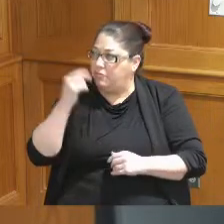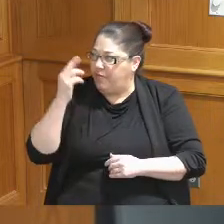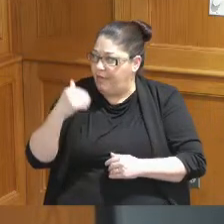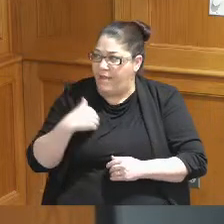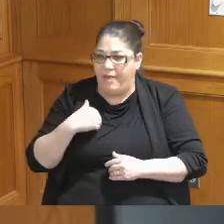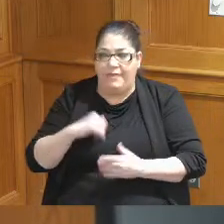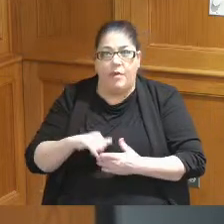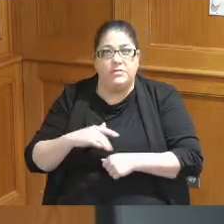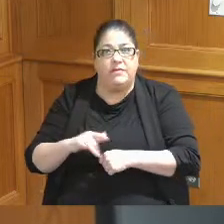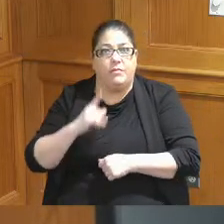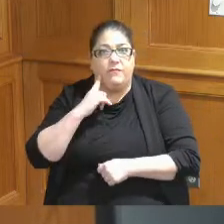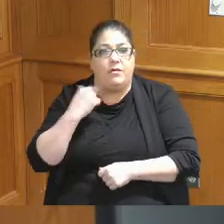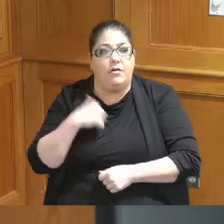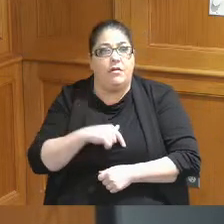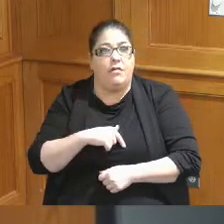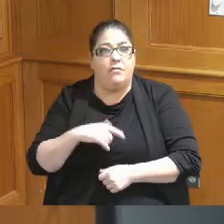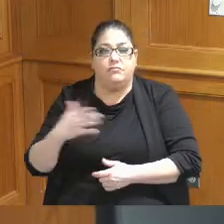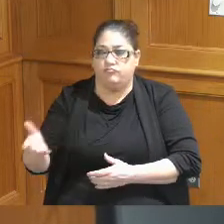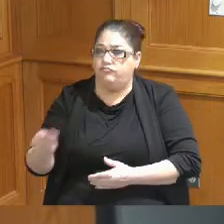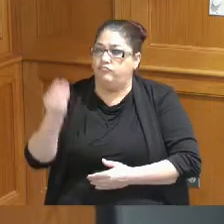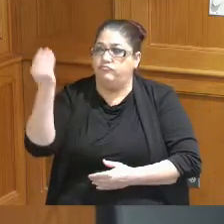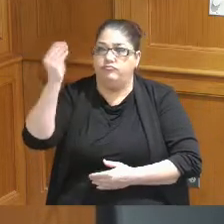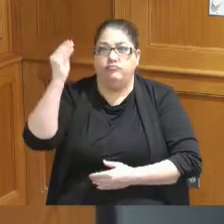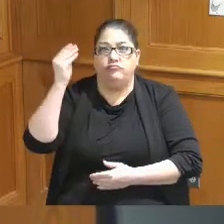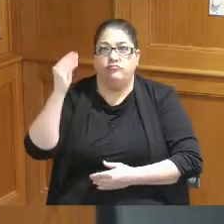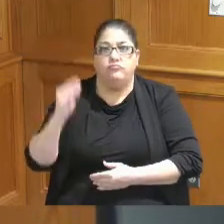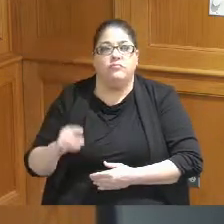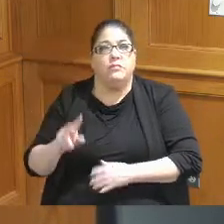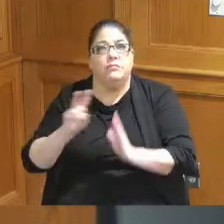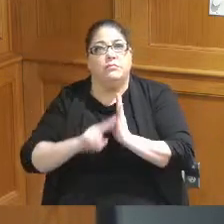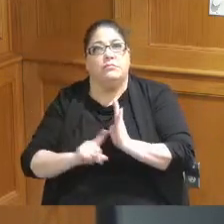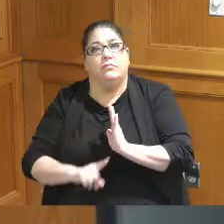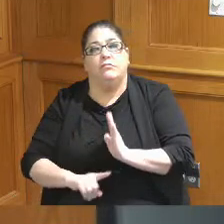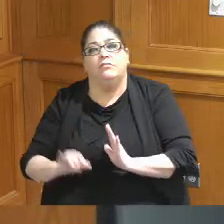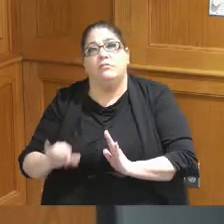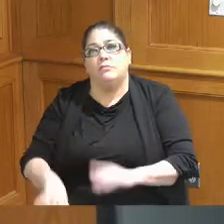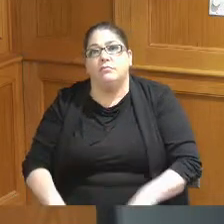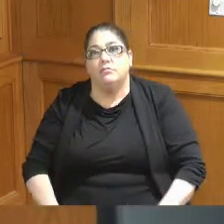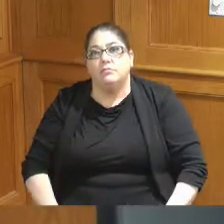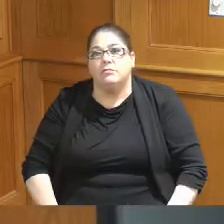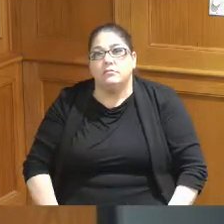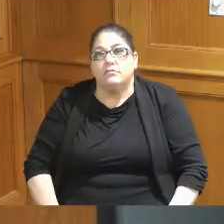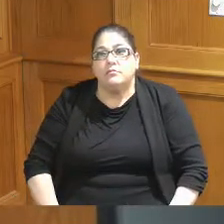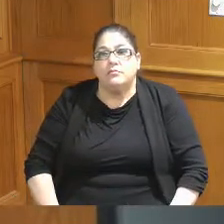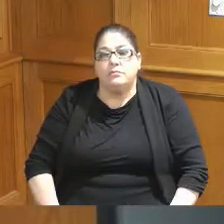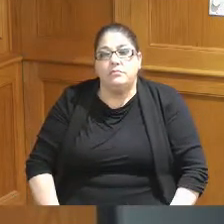the table and maybe that would have been something I would have liked to explored for the safety